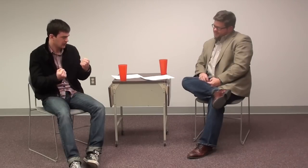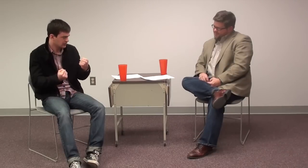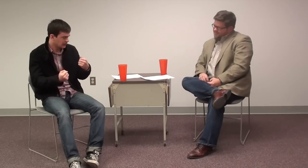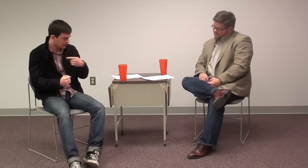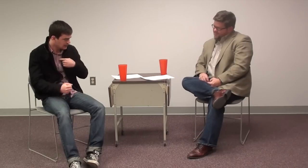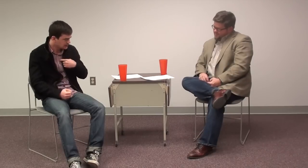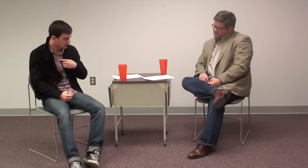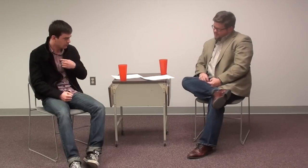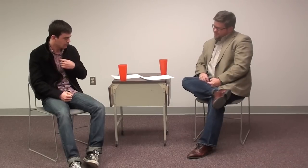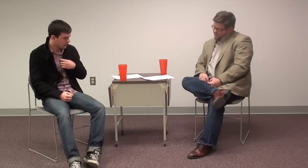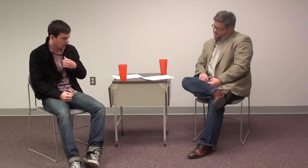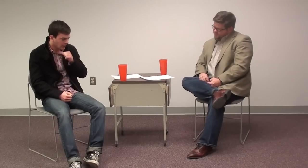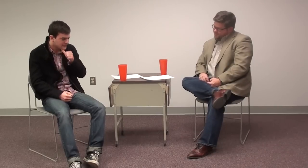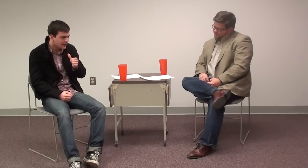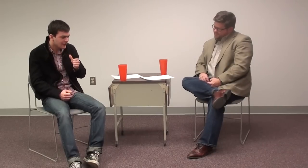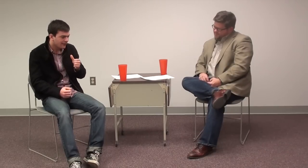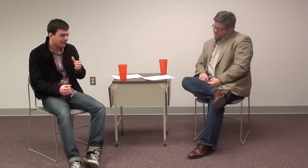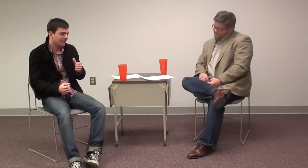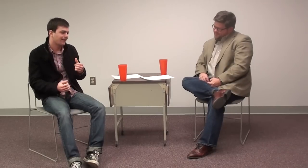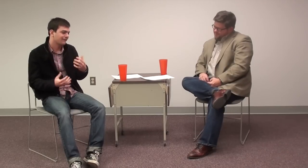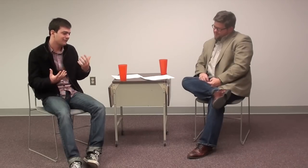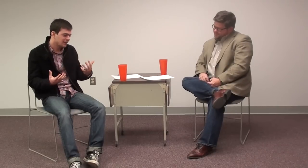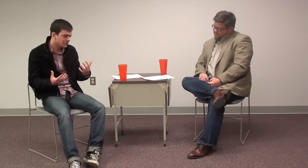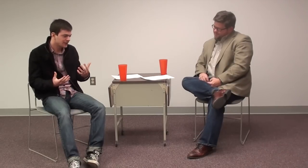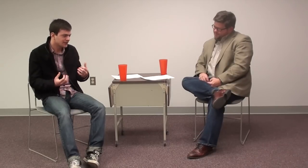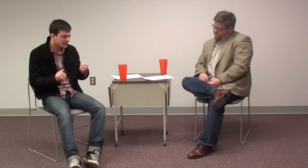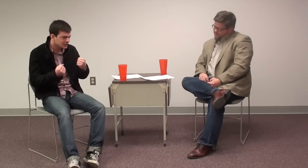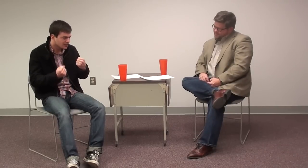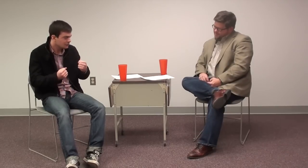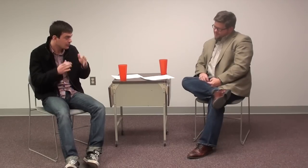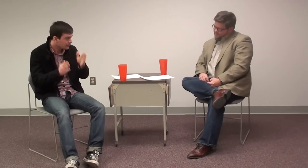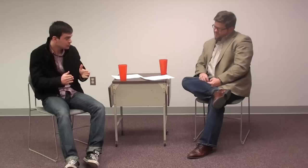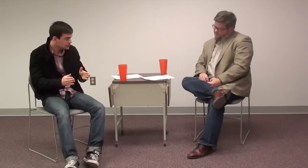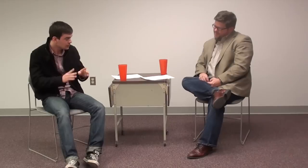I have to have confidence in myself. I am not a very confident person.